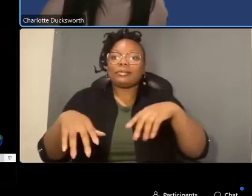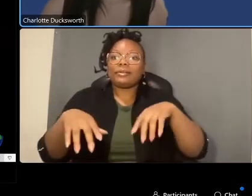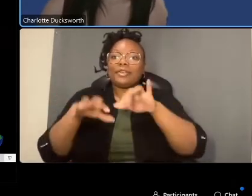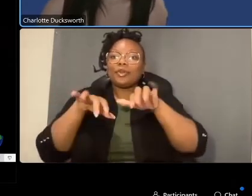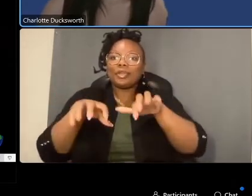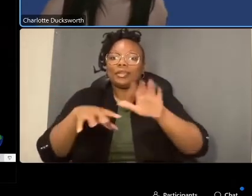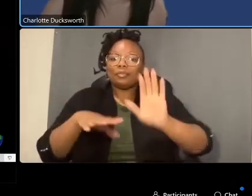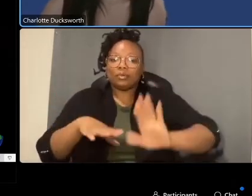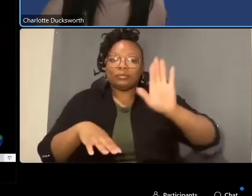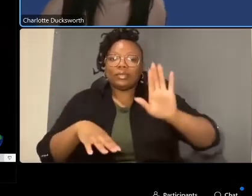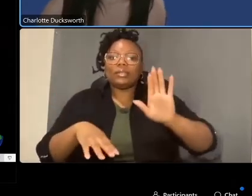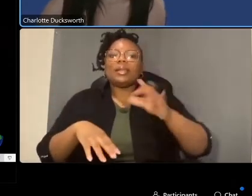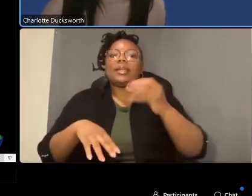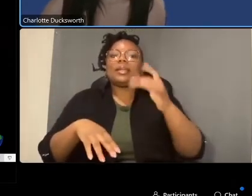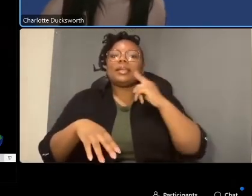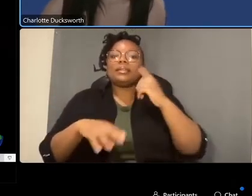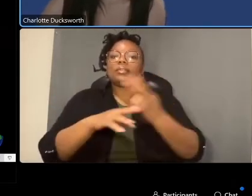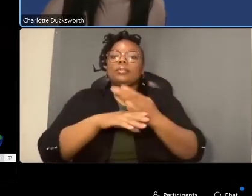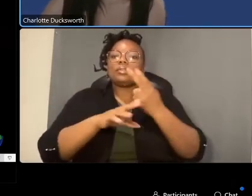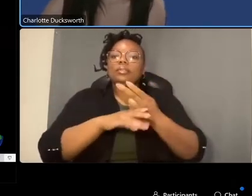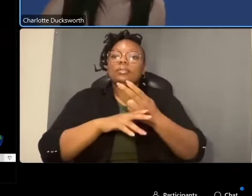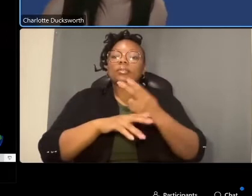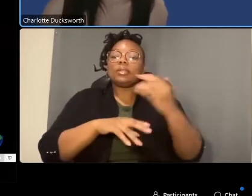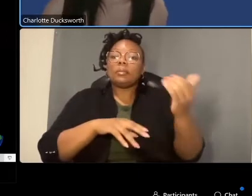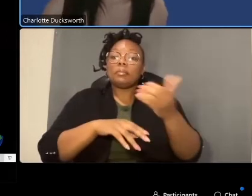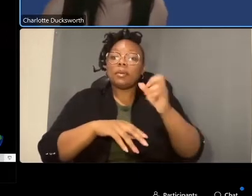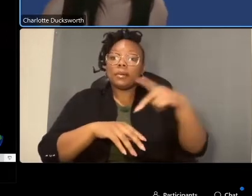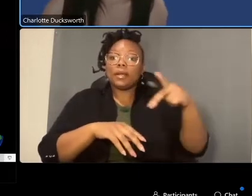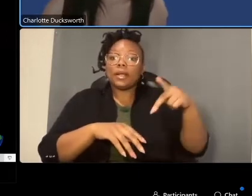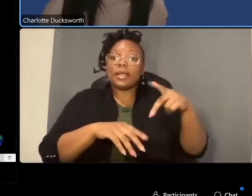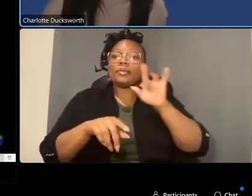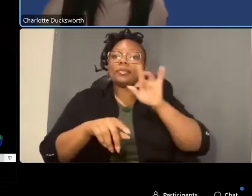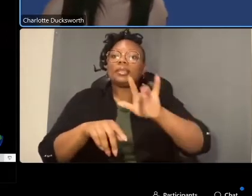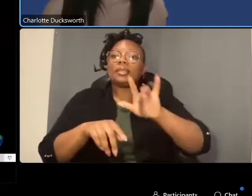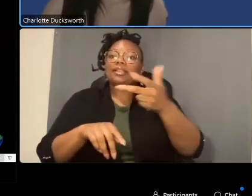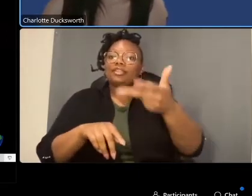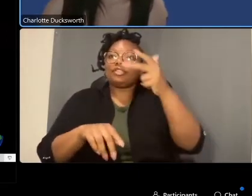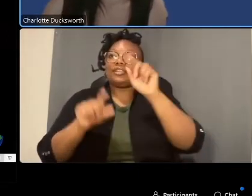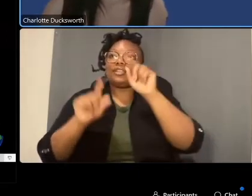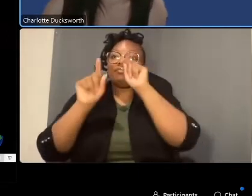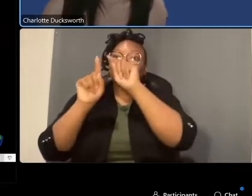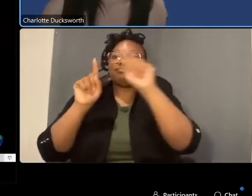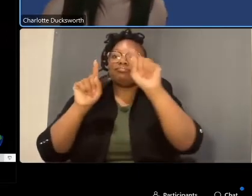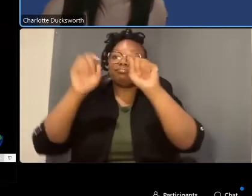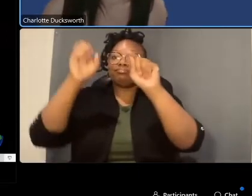your hand and if you're using the mobile app you can click the three dot icon and select raise